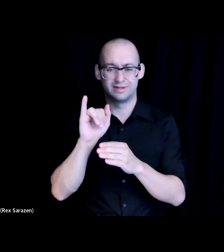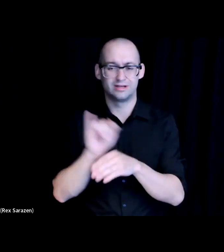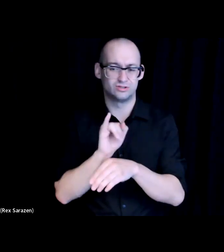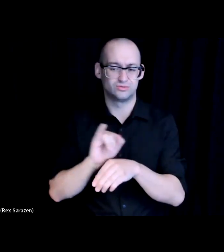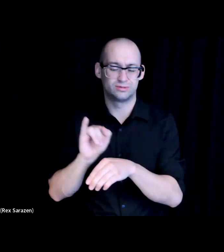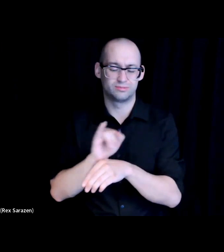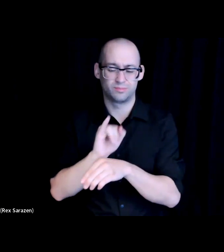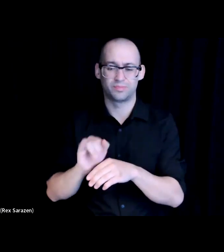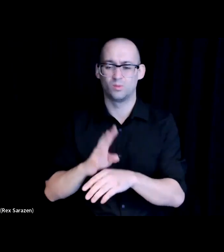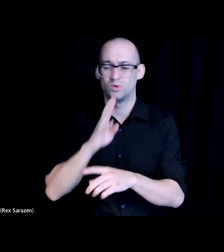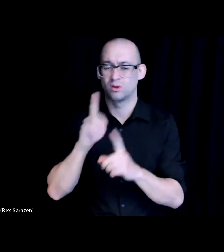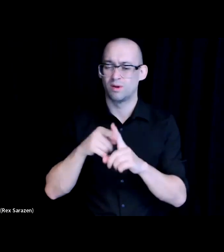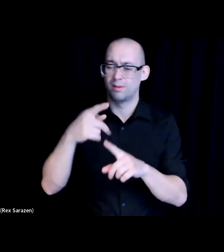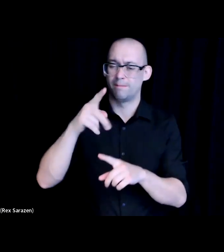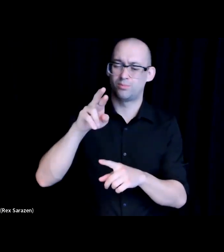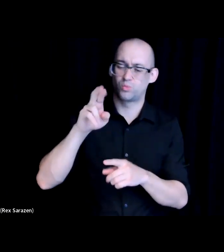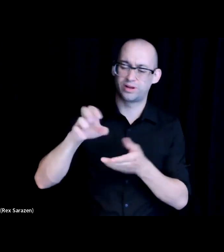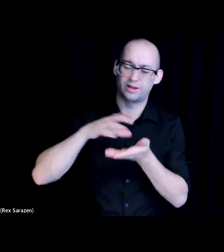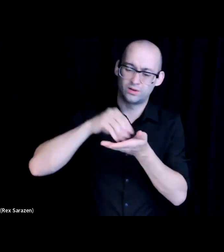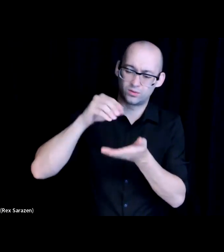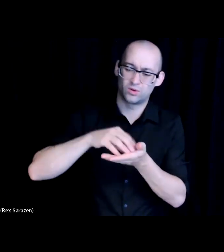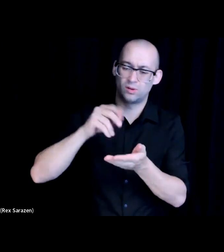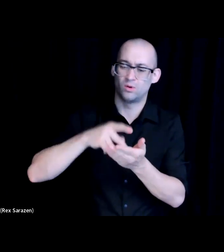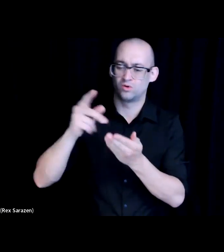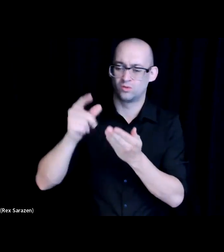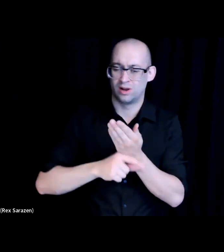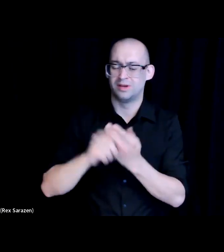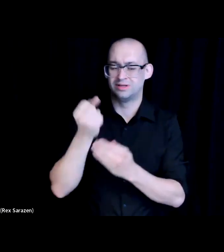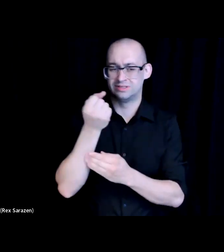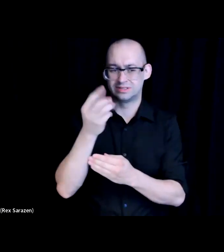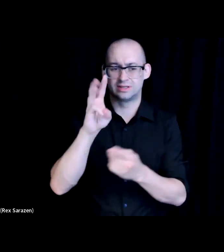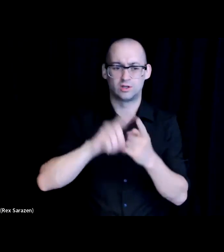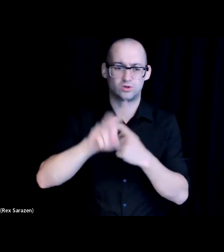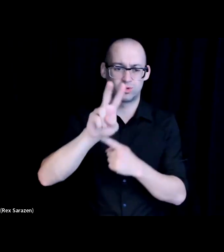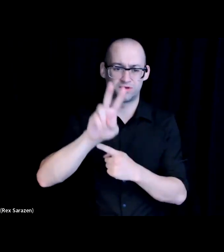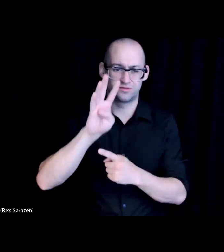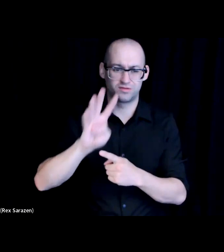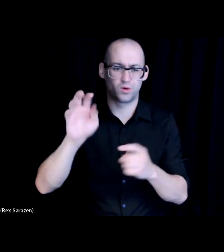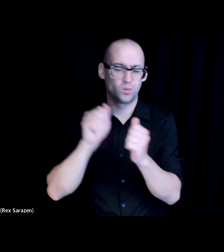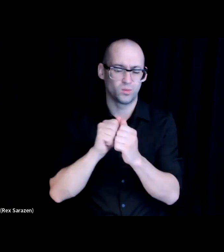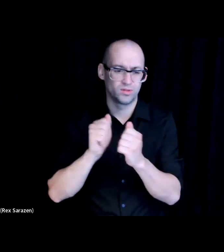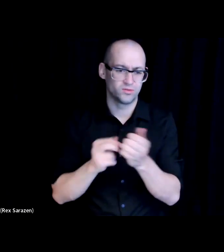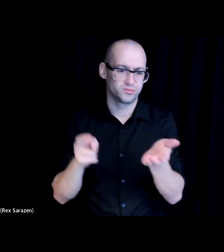program, we starve as young adults ages 16 to 24, with a register apprenticeship bootcamp